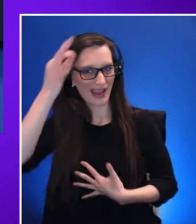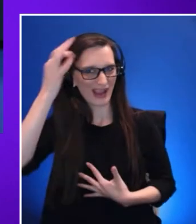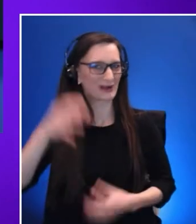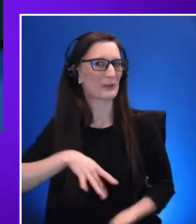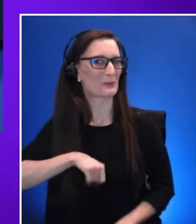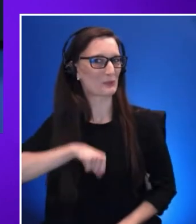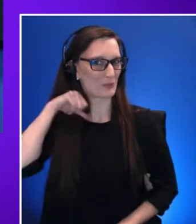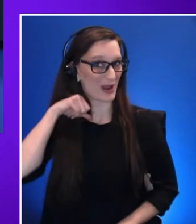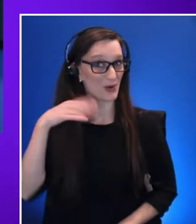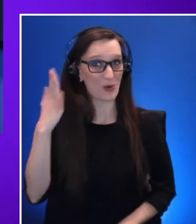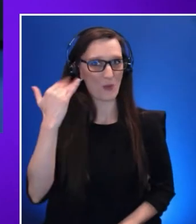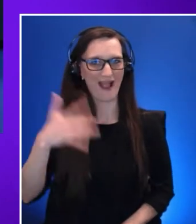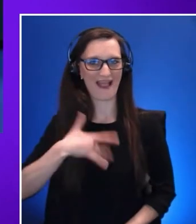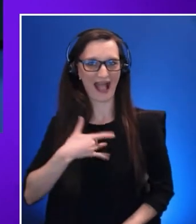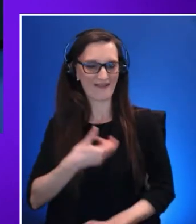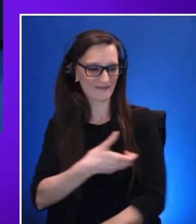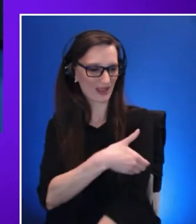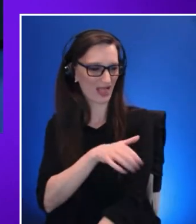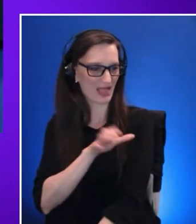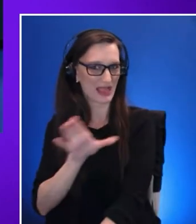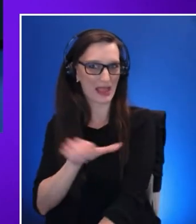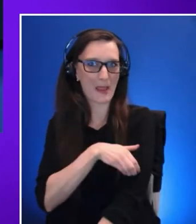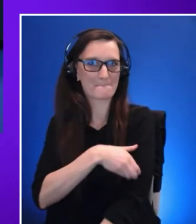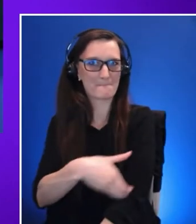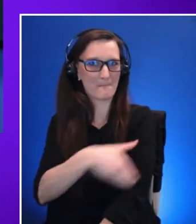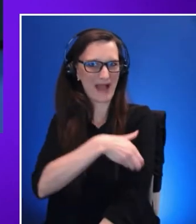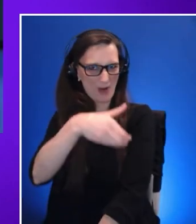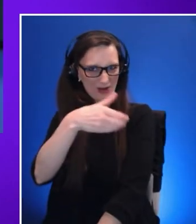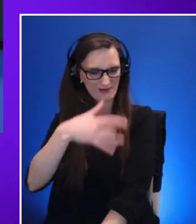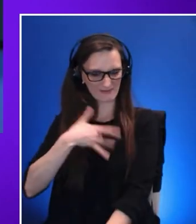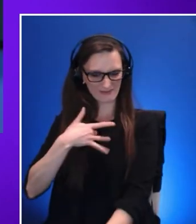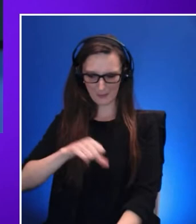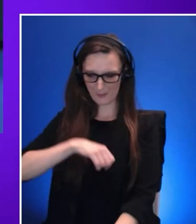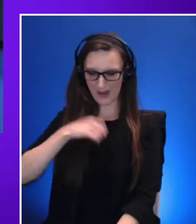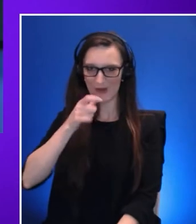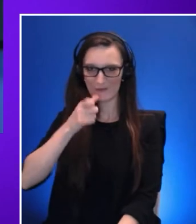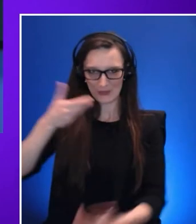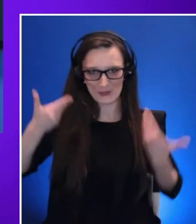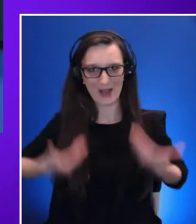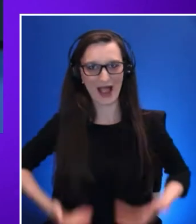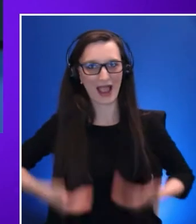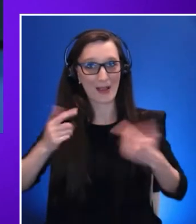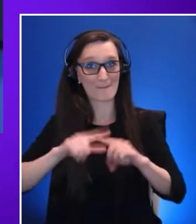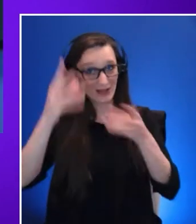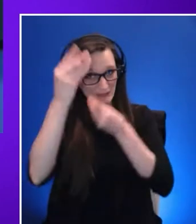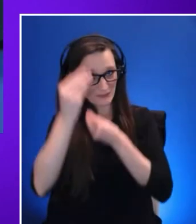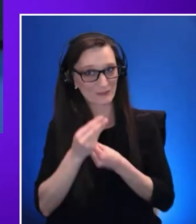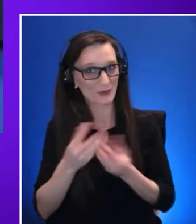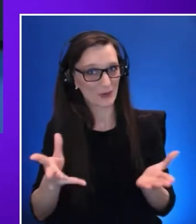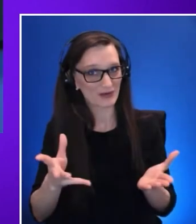proud of who I am. But as a for your information it has not been easy for me to feel comfortable